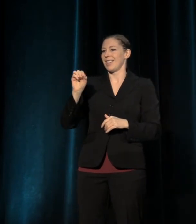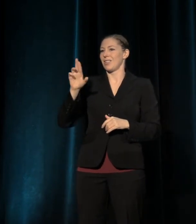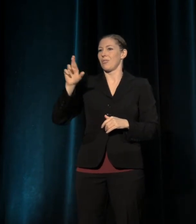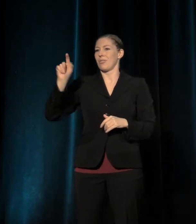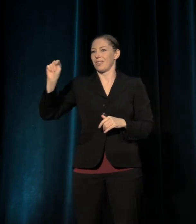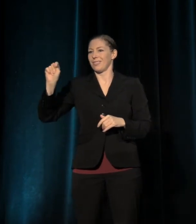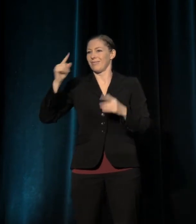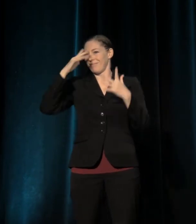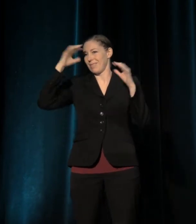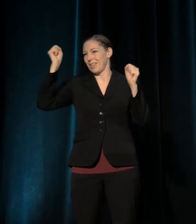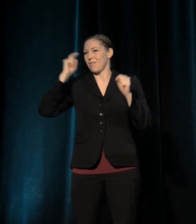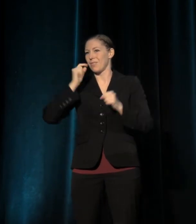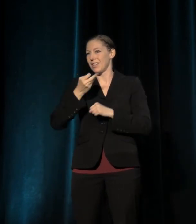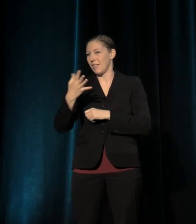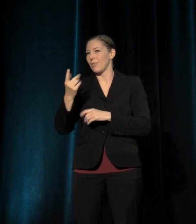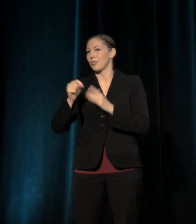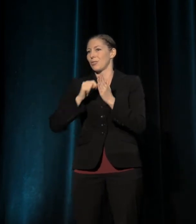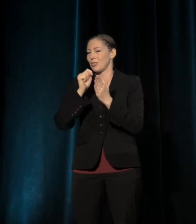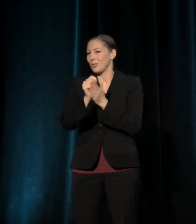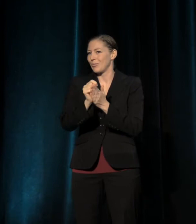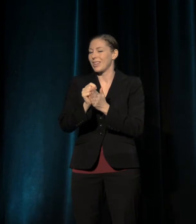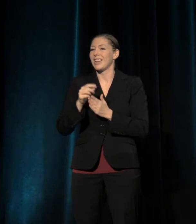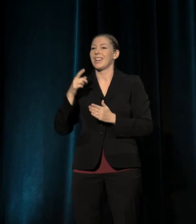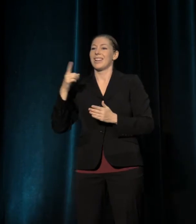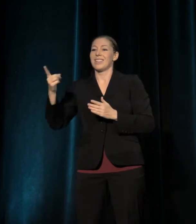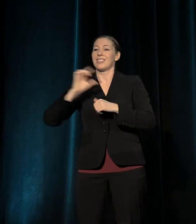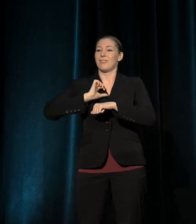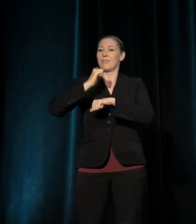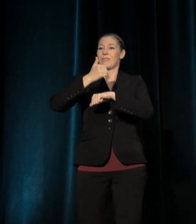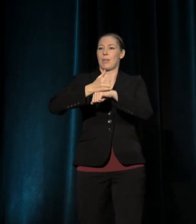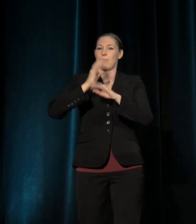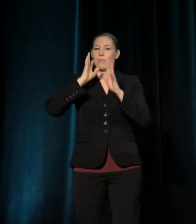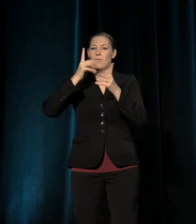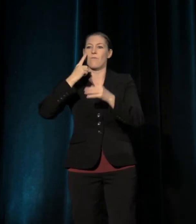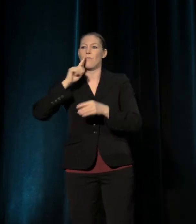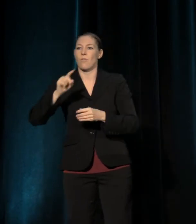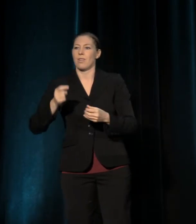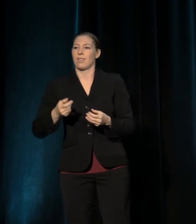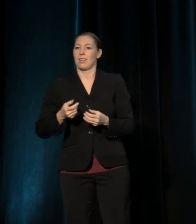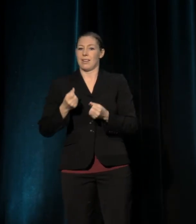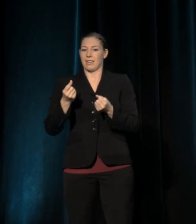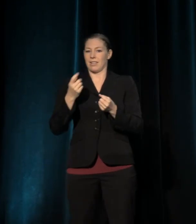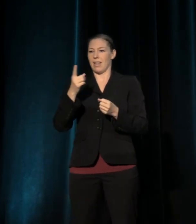and during which time she proudly oversaw the creation of a wonderful and necessary diversity initiative.